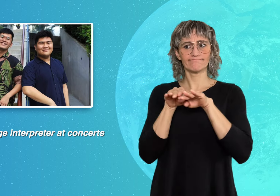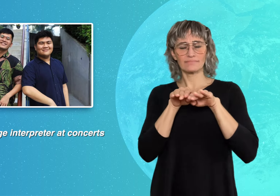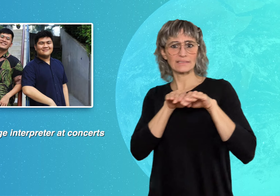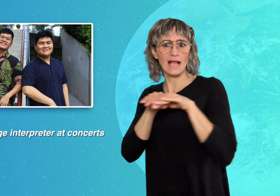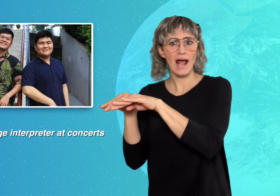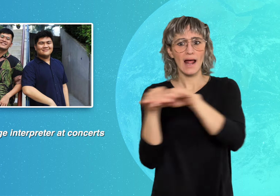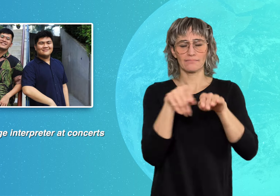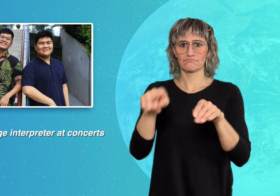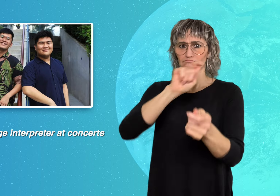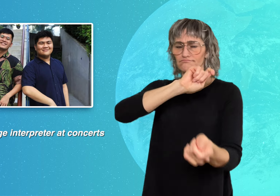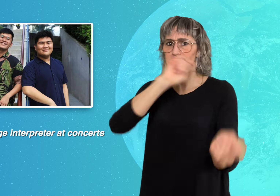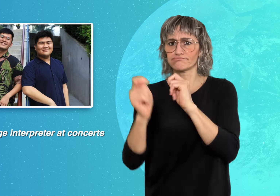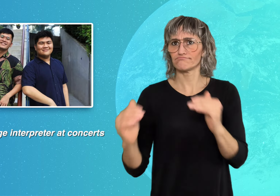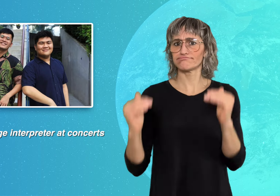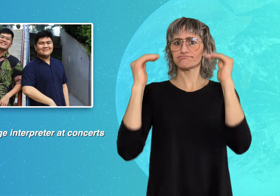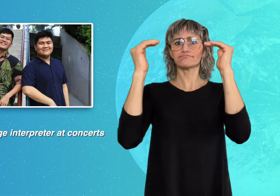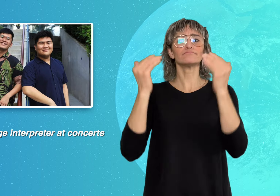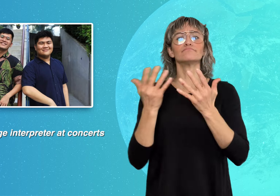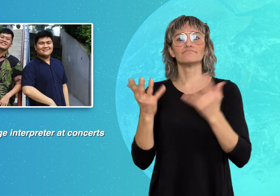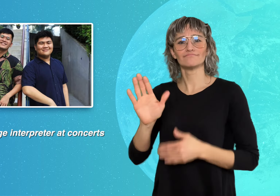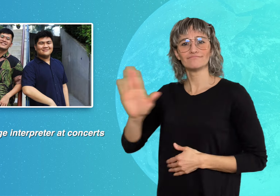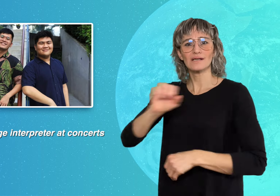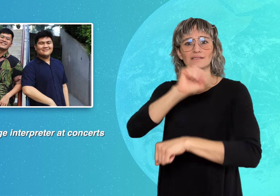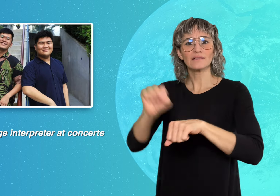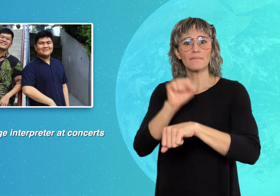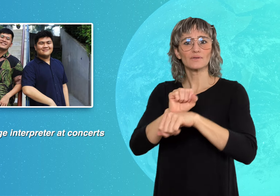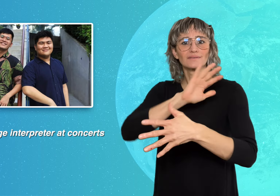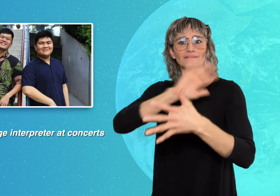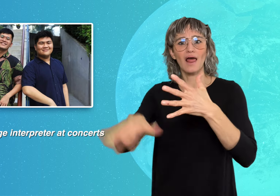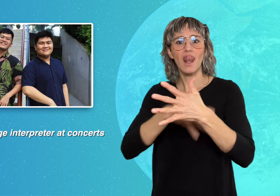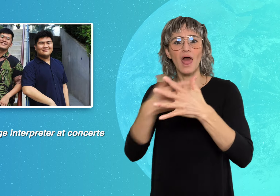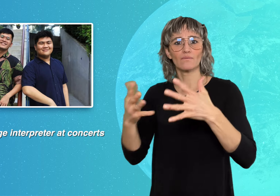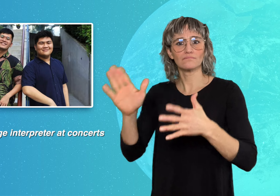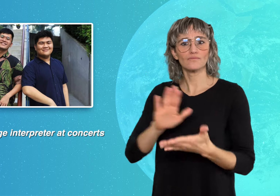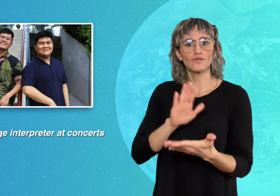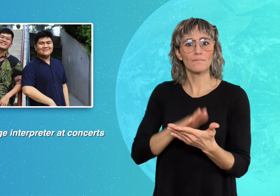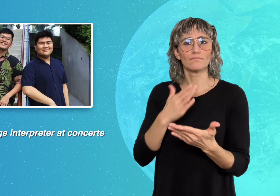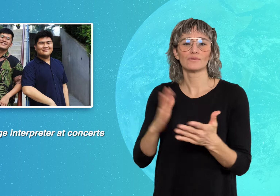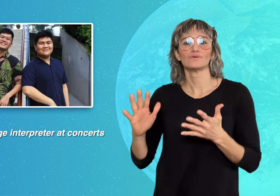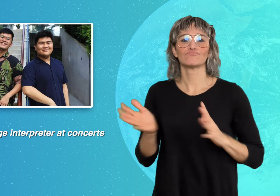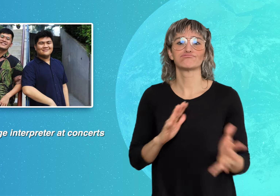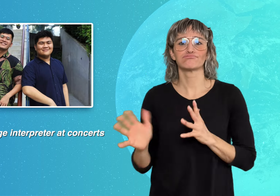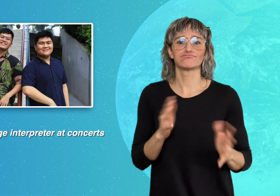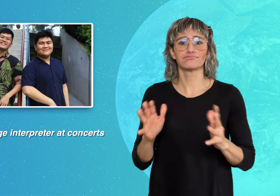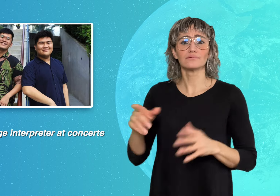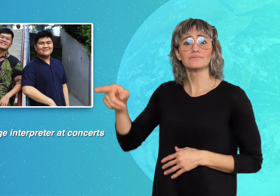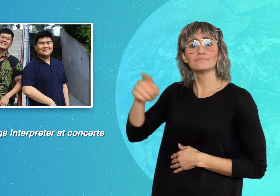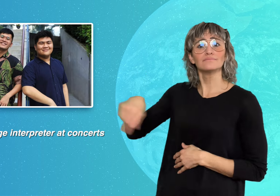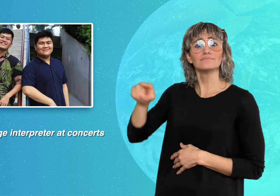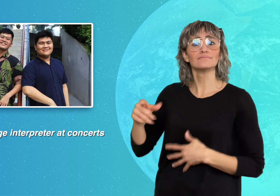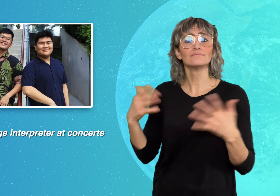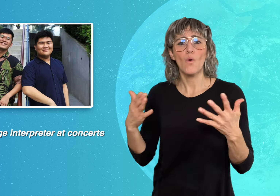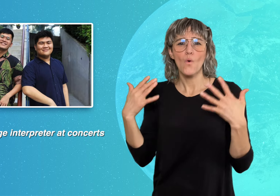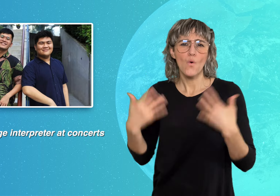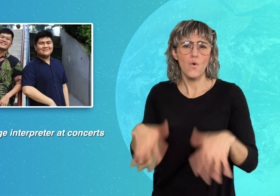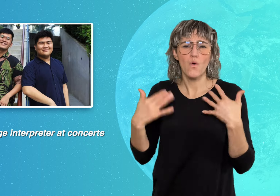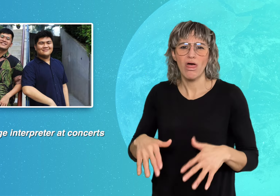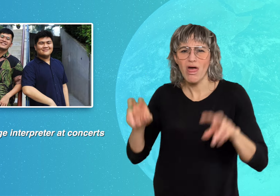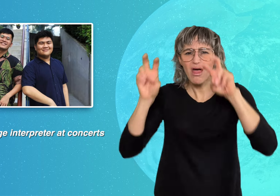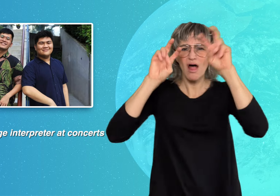for Singapore Sign Language (SgSL) interpreters. Their energetic and